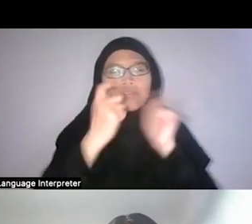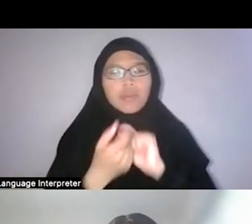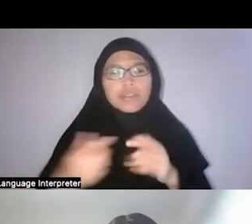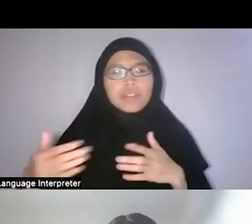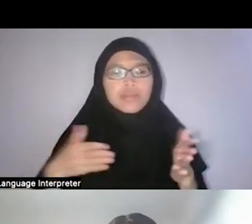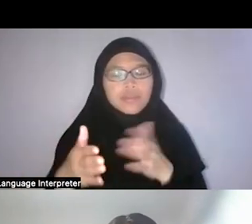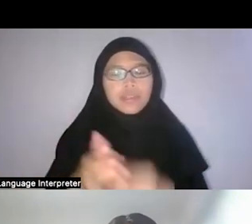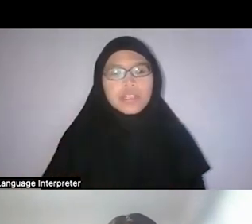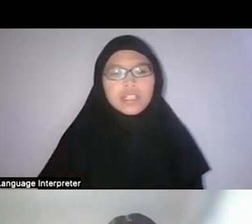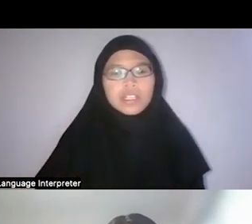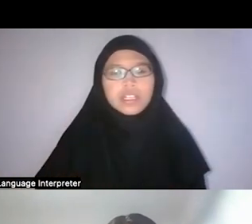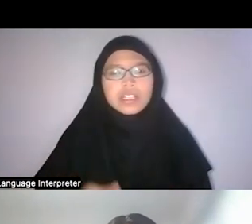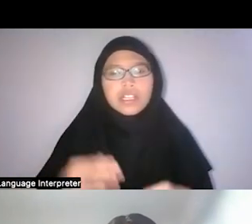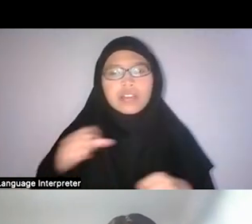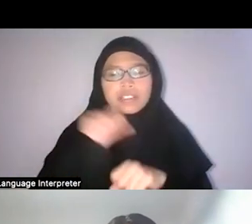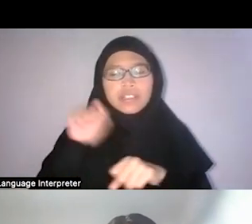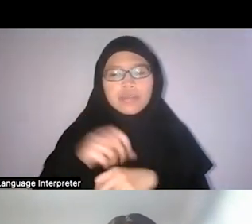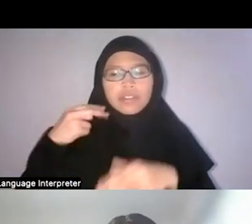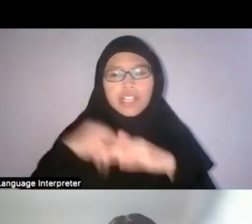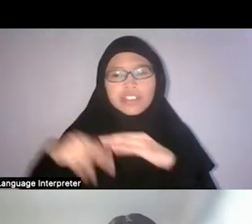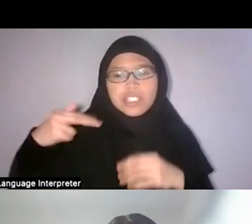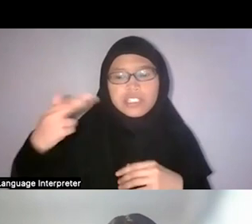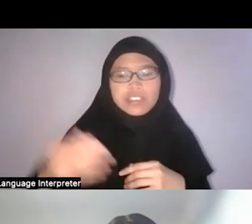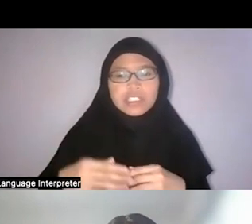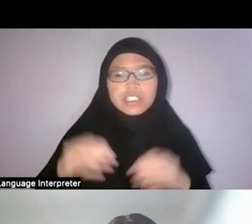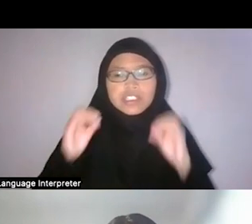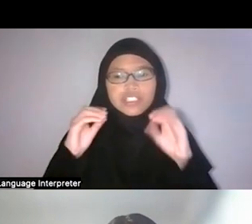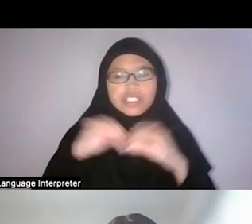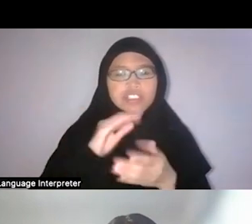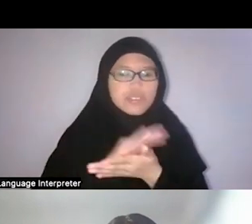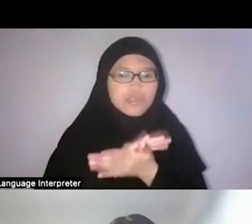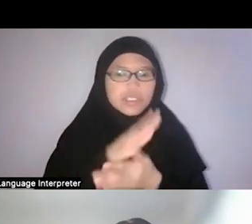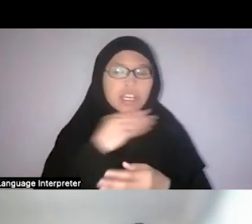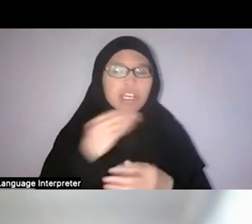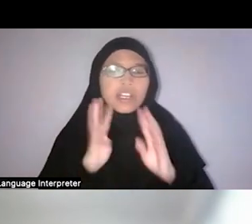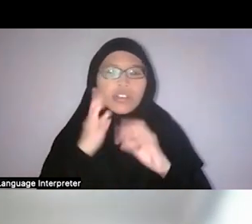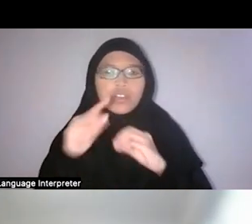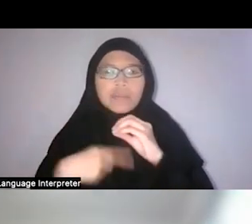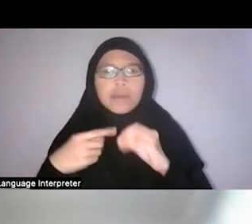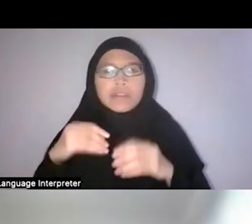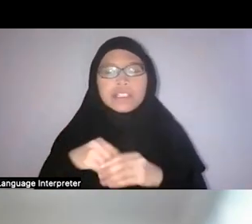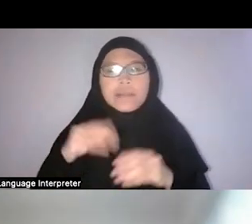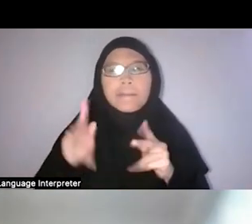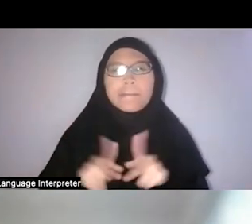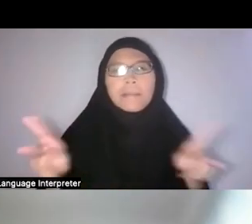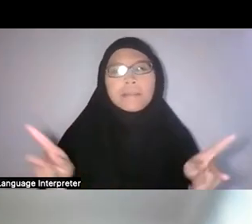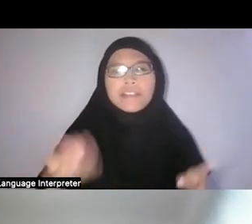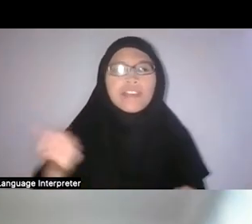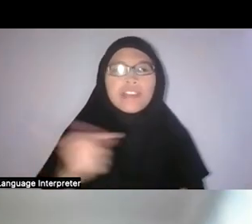in schools or whatever and really talked about in public? Whoever can go first.